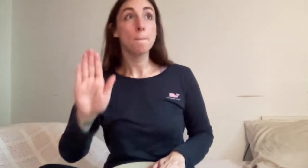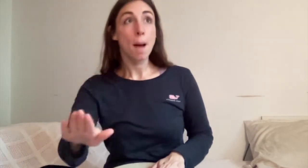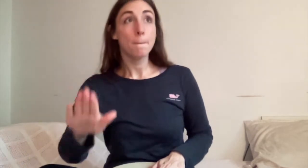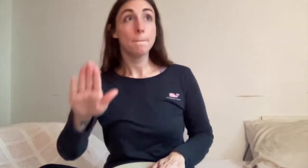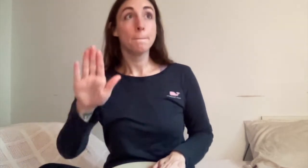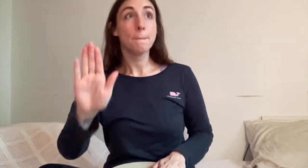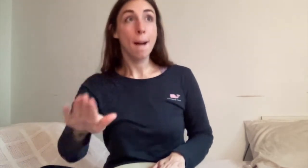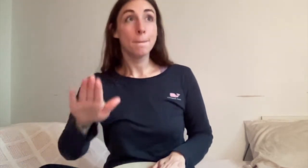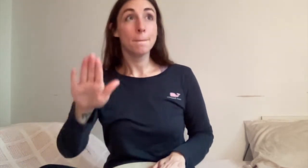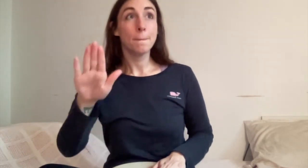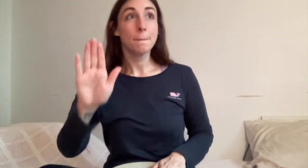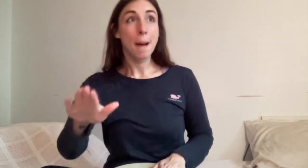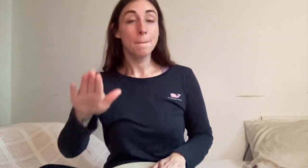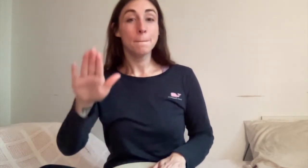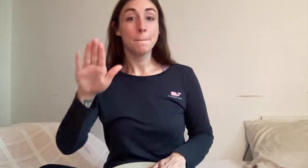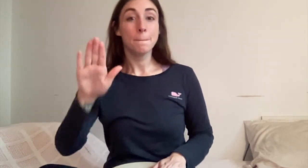Your turn